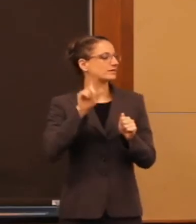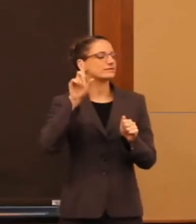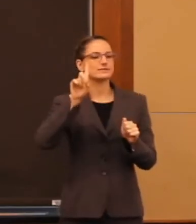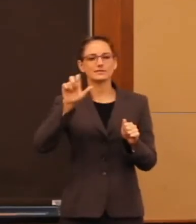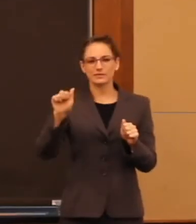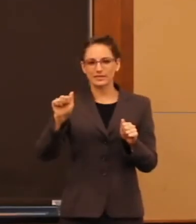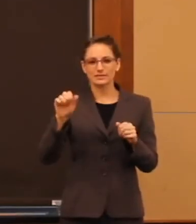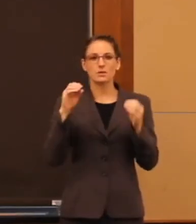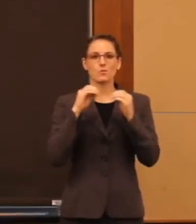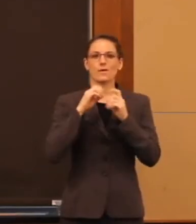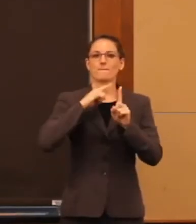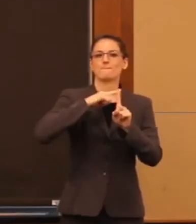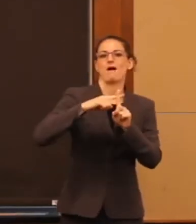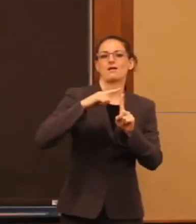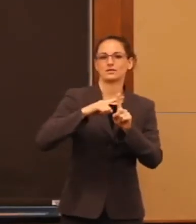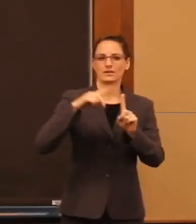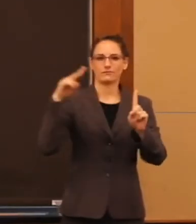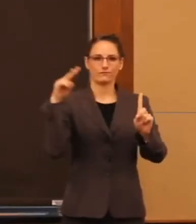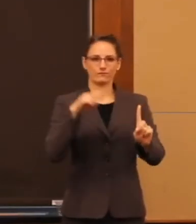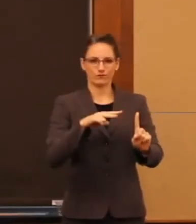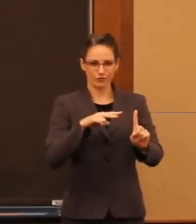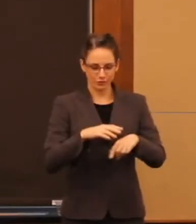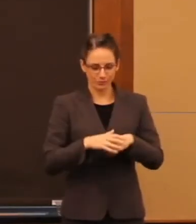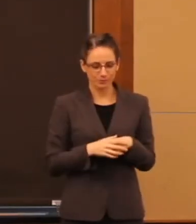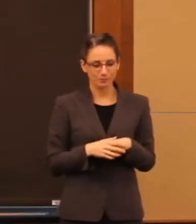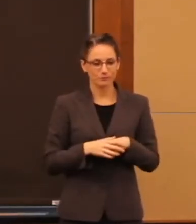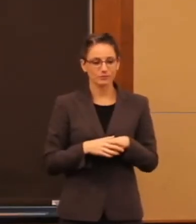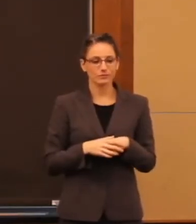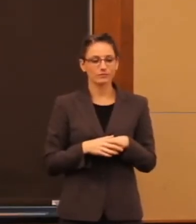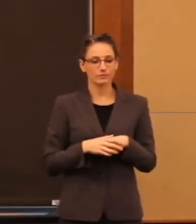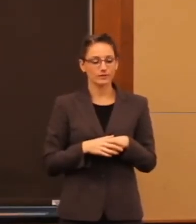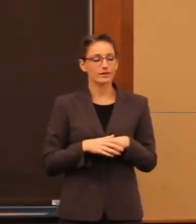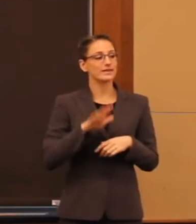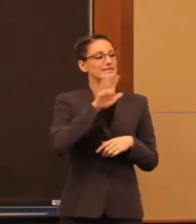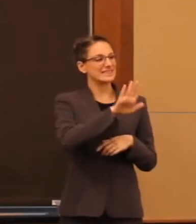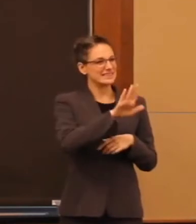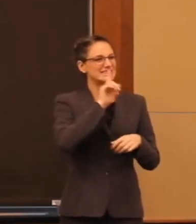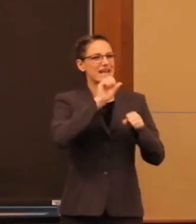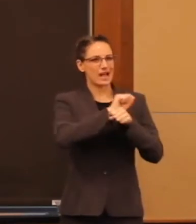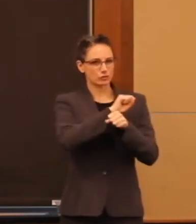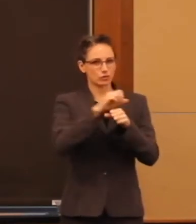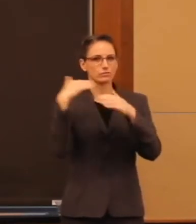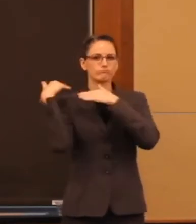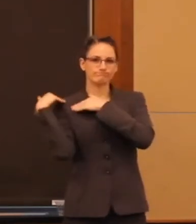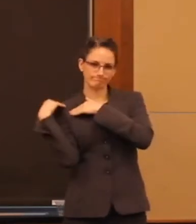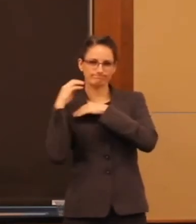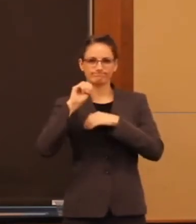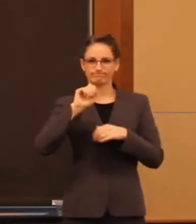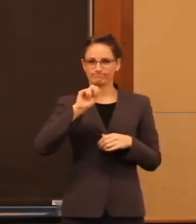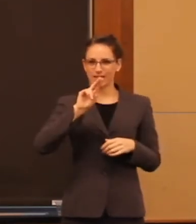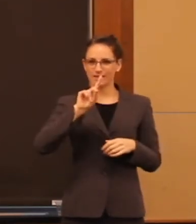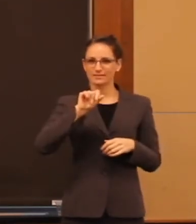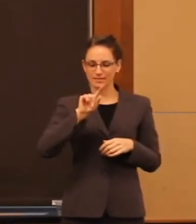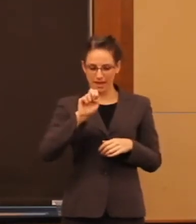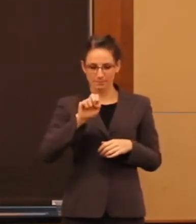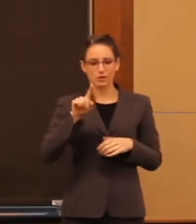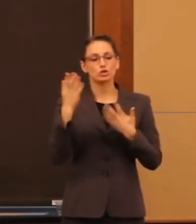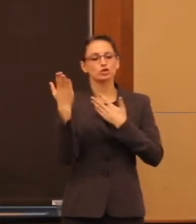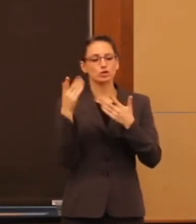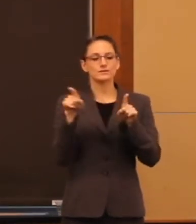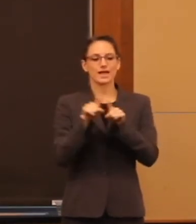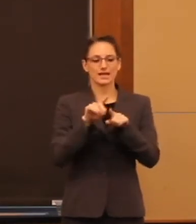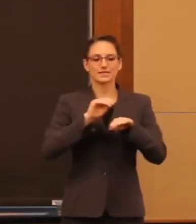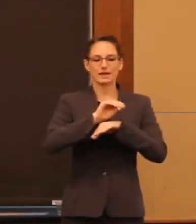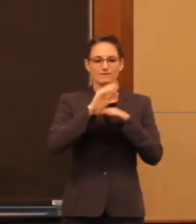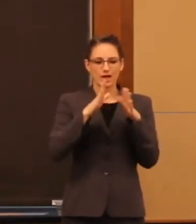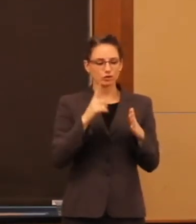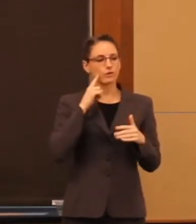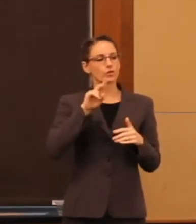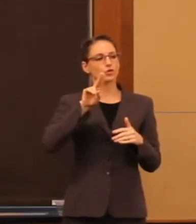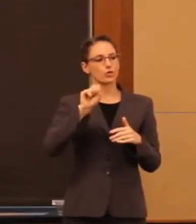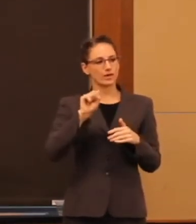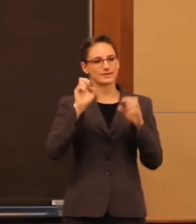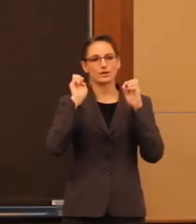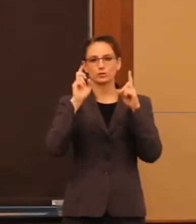His actual mandate is: He serves as the advisor to the US education secretary on matters related